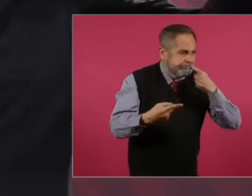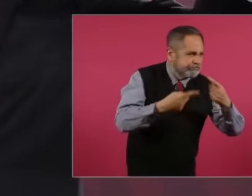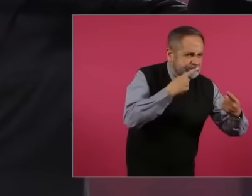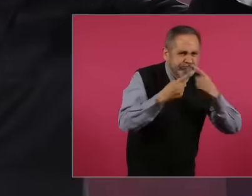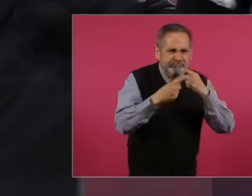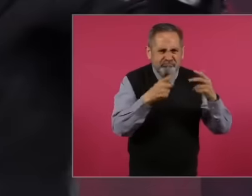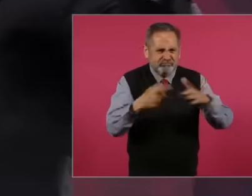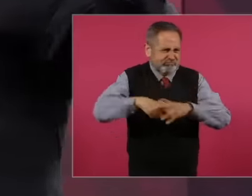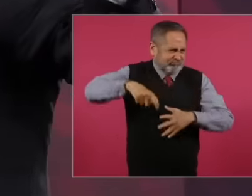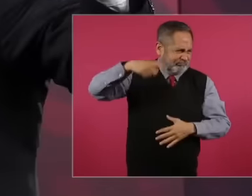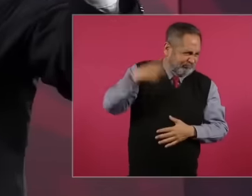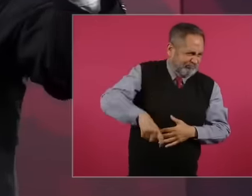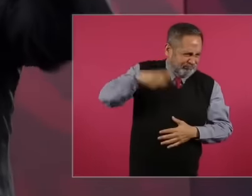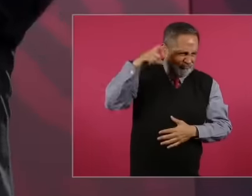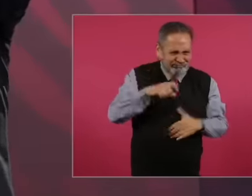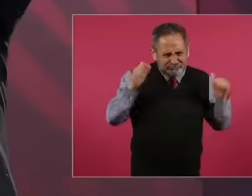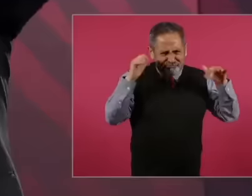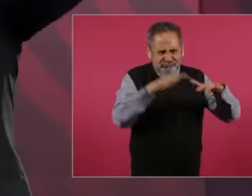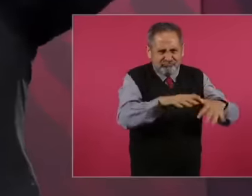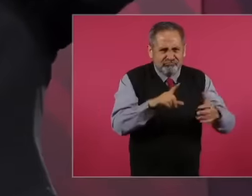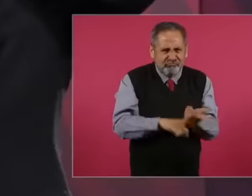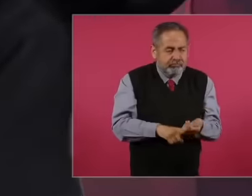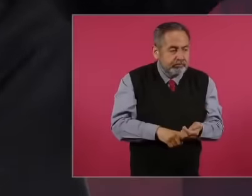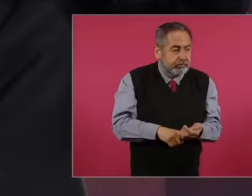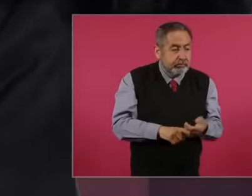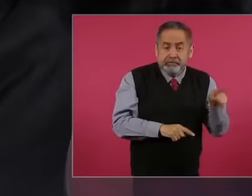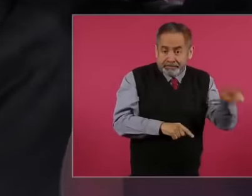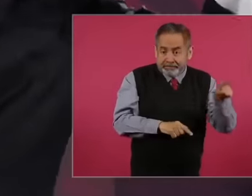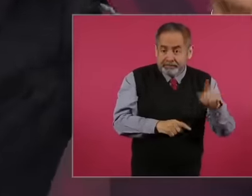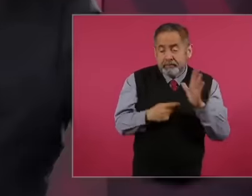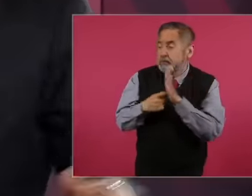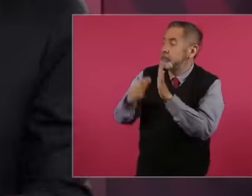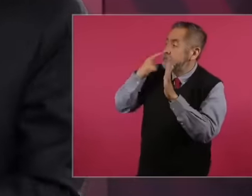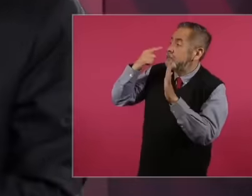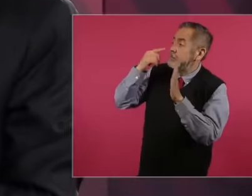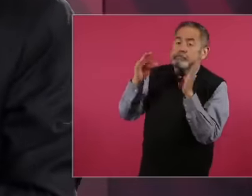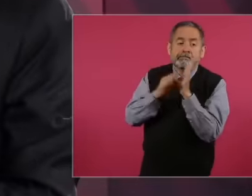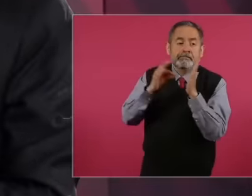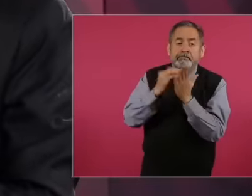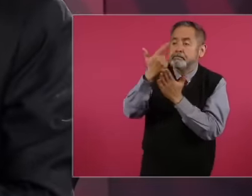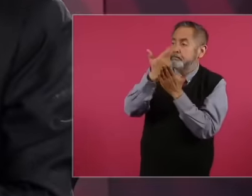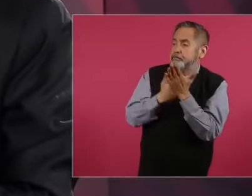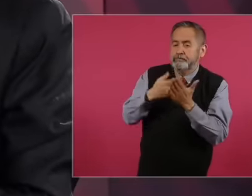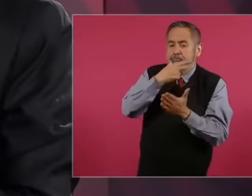how much money they gave to Claudio